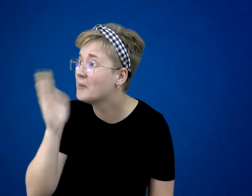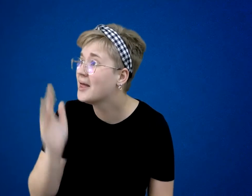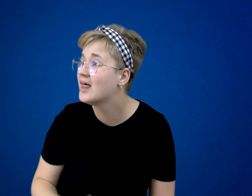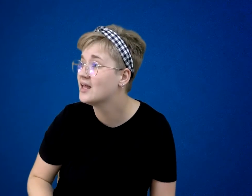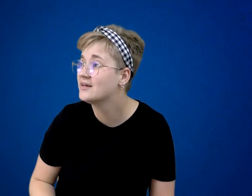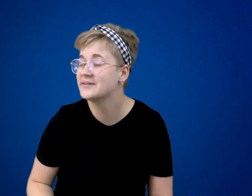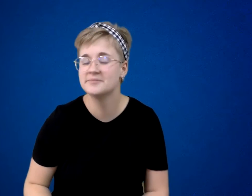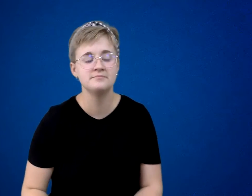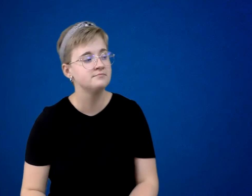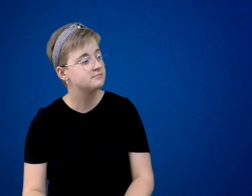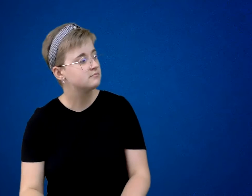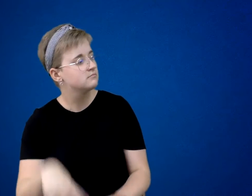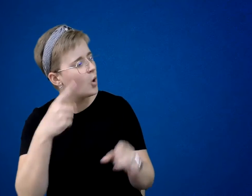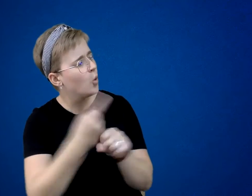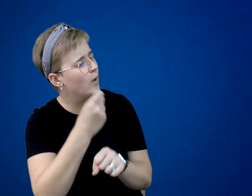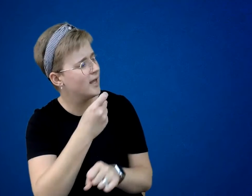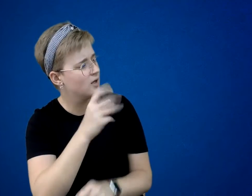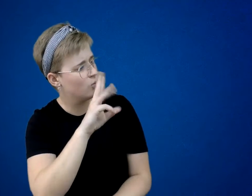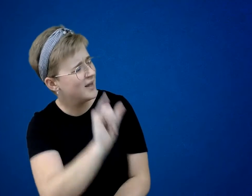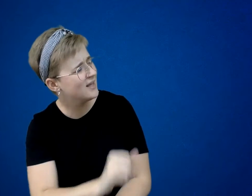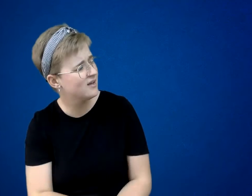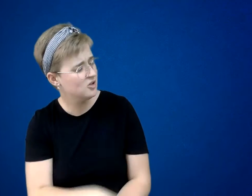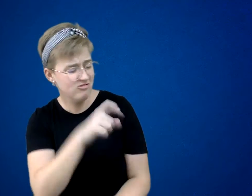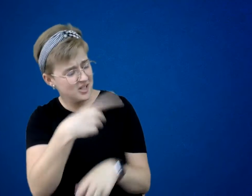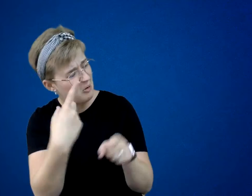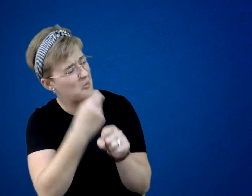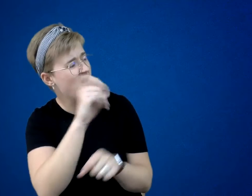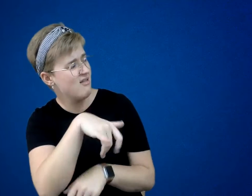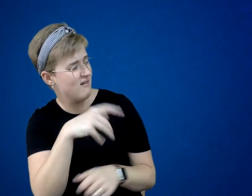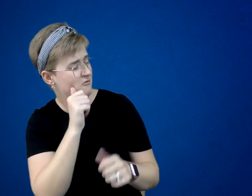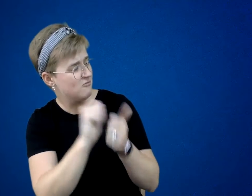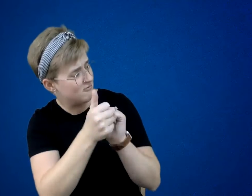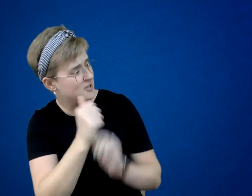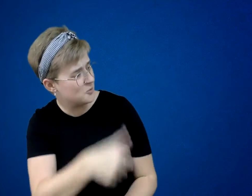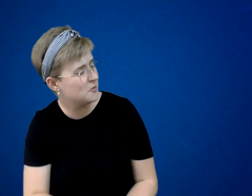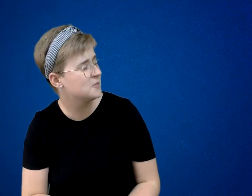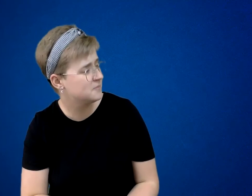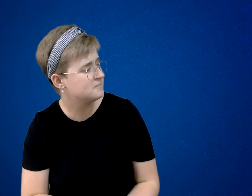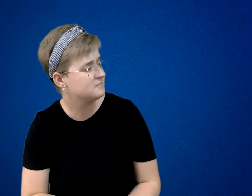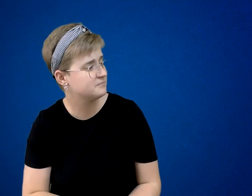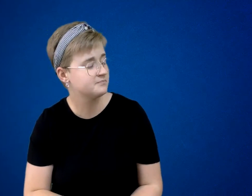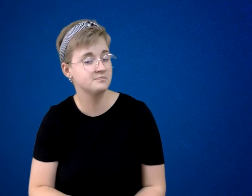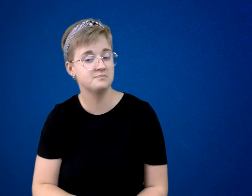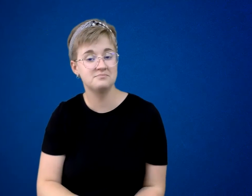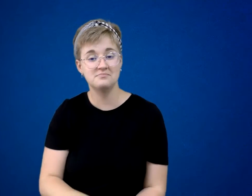“Win, Willy. Win that race tomorrow.” Little Willy beamed.